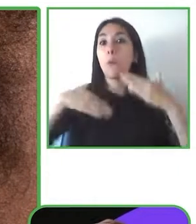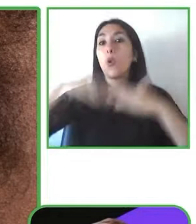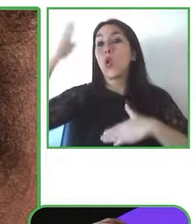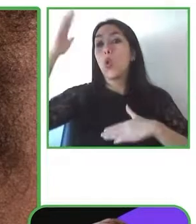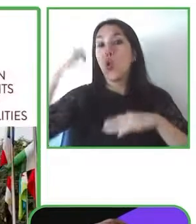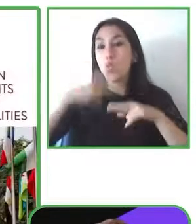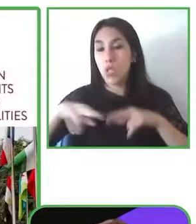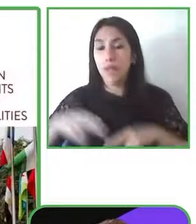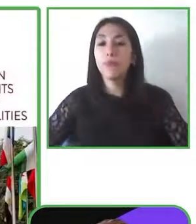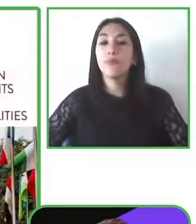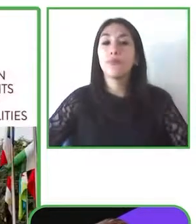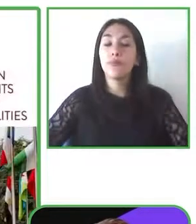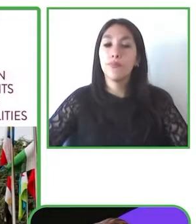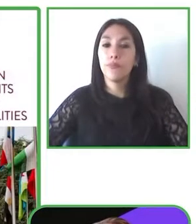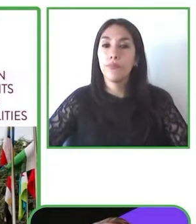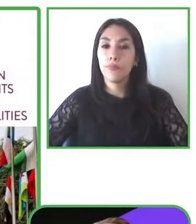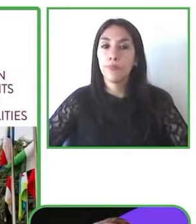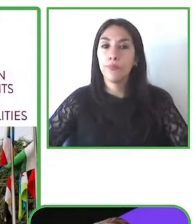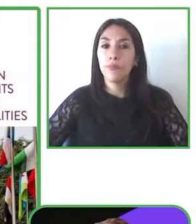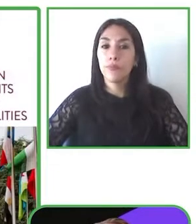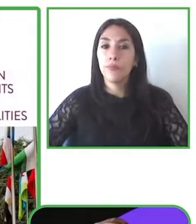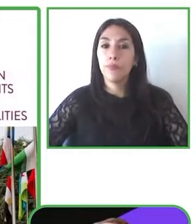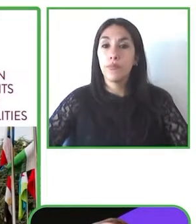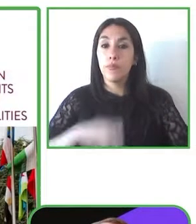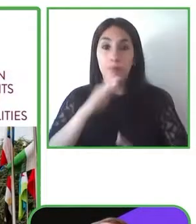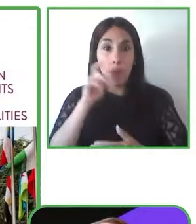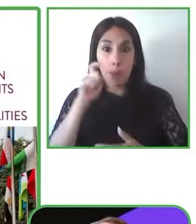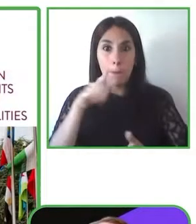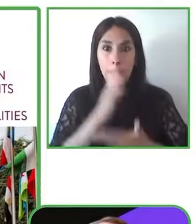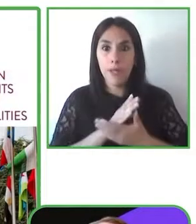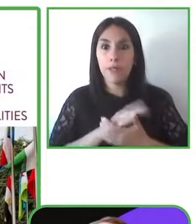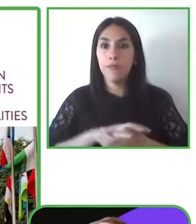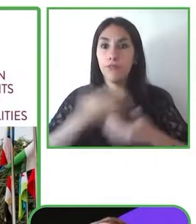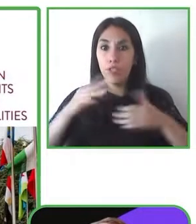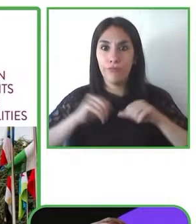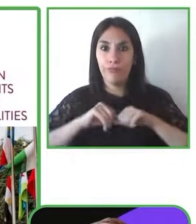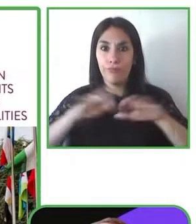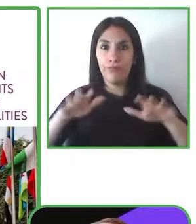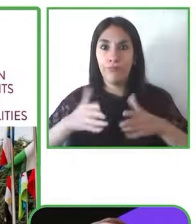element such as assistive technologies our aim is to ensure the ease of use by people with varying